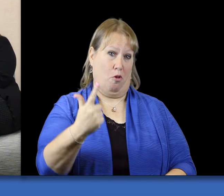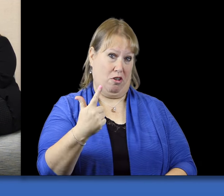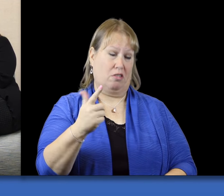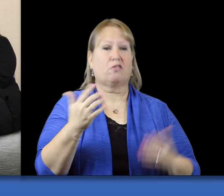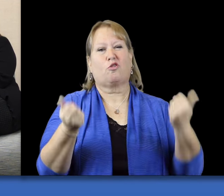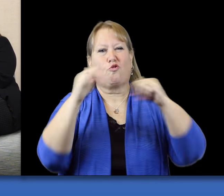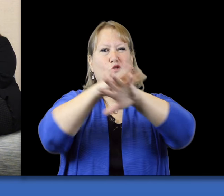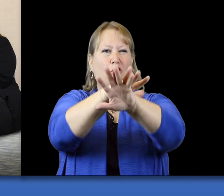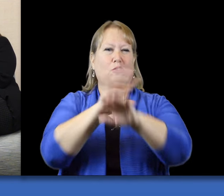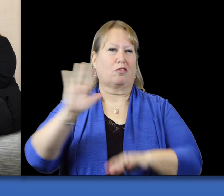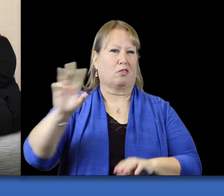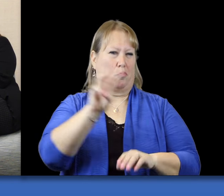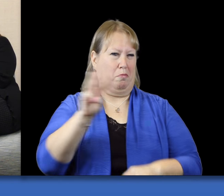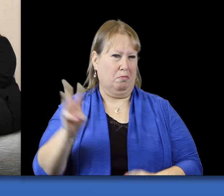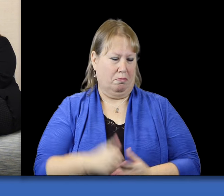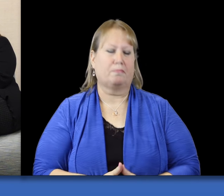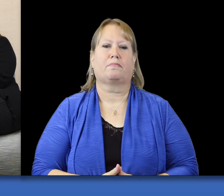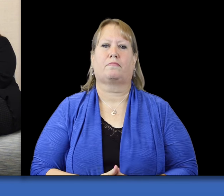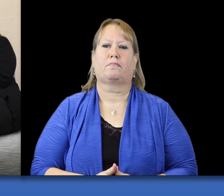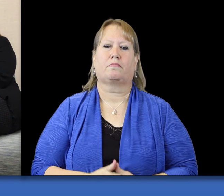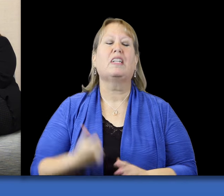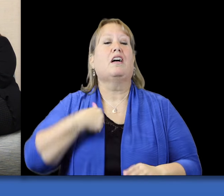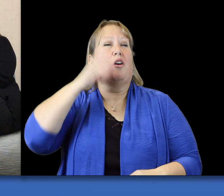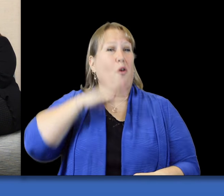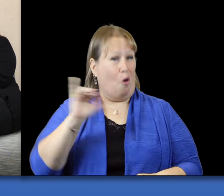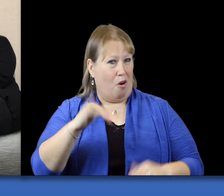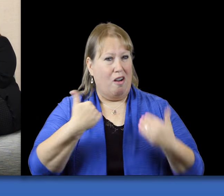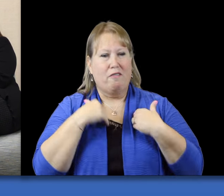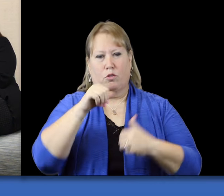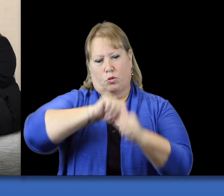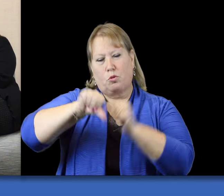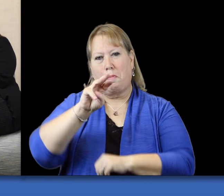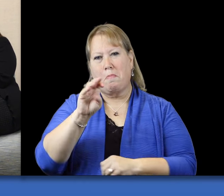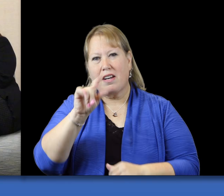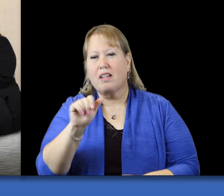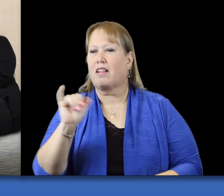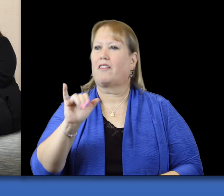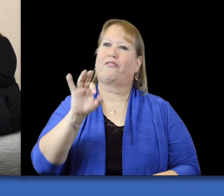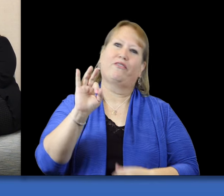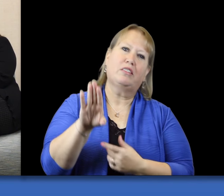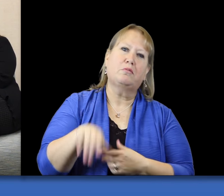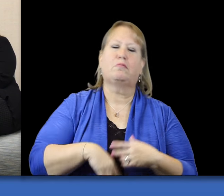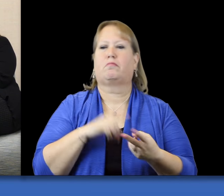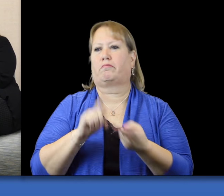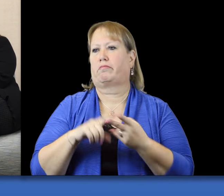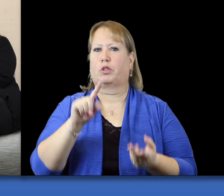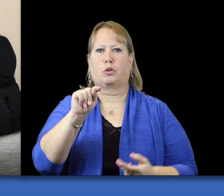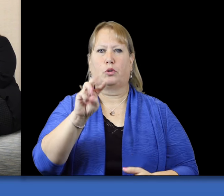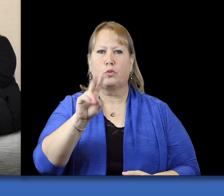I know they also have presence on a lot of social media like facebook and twitter.